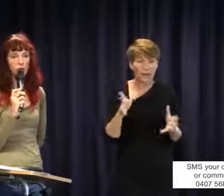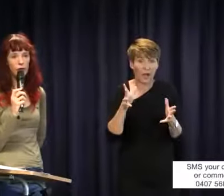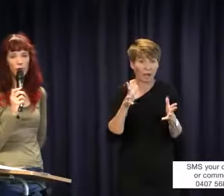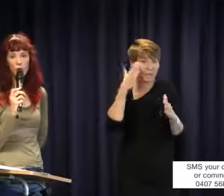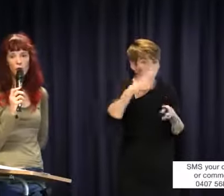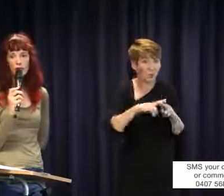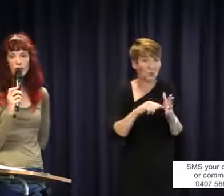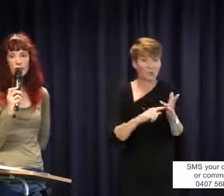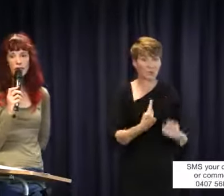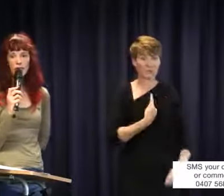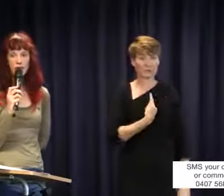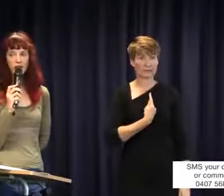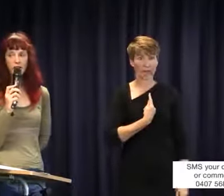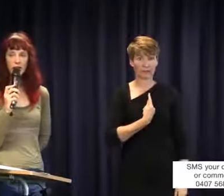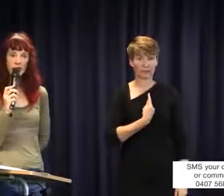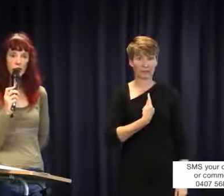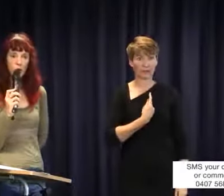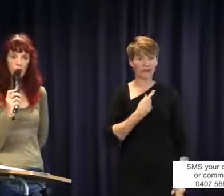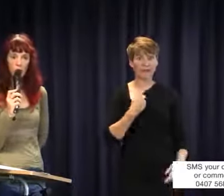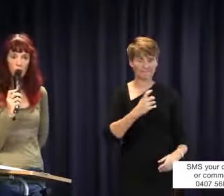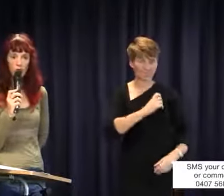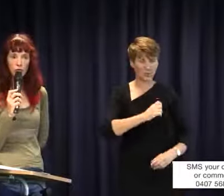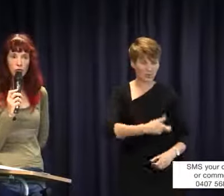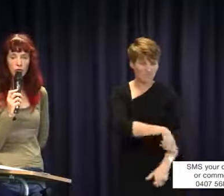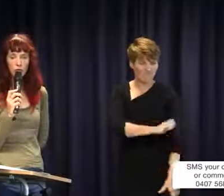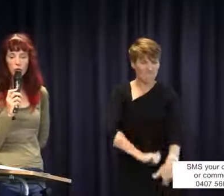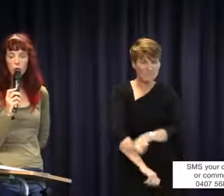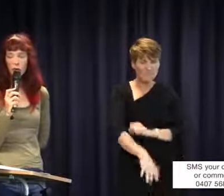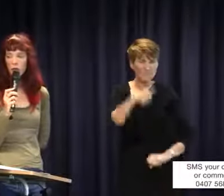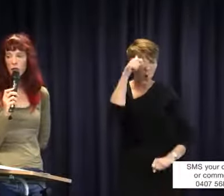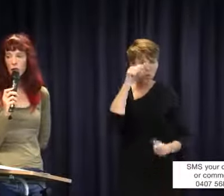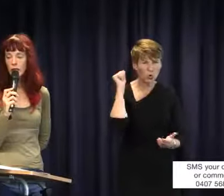on their own unless they are feisty and strong and know their rights. You really should get